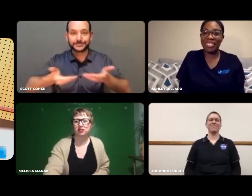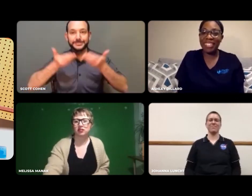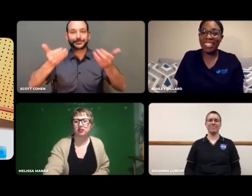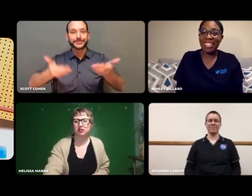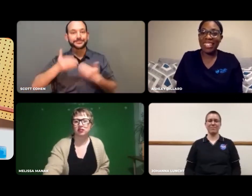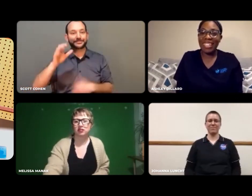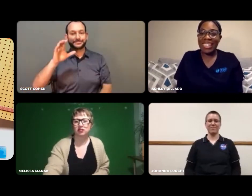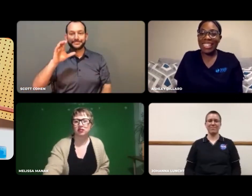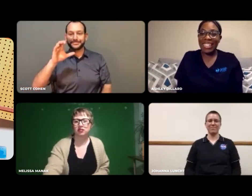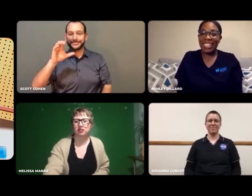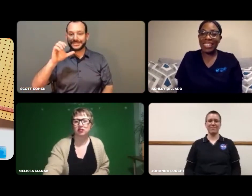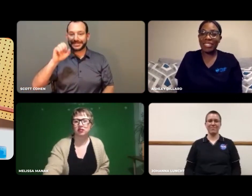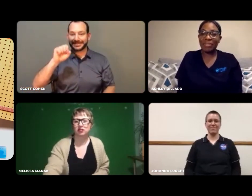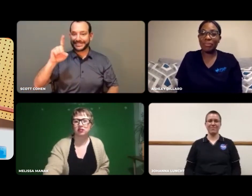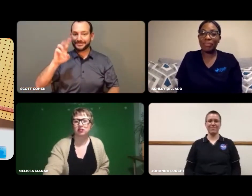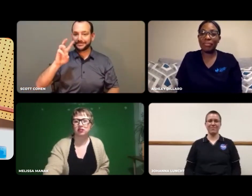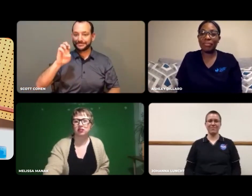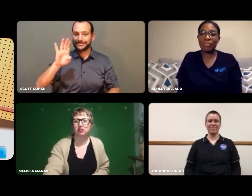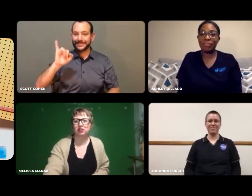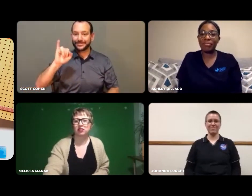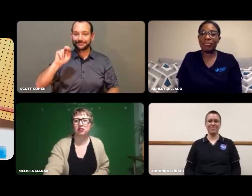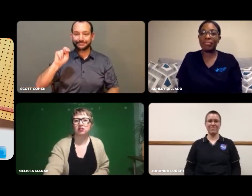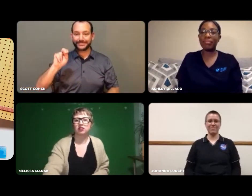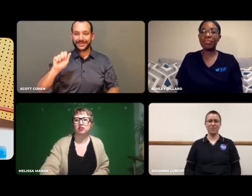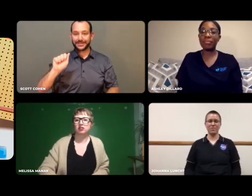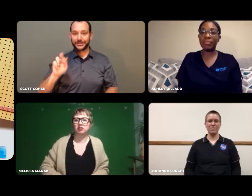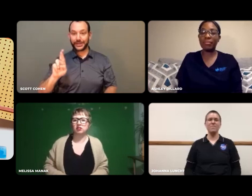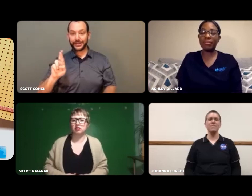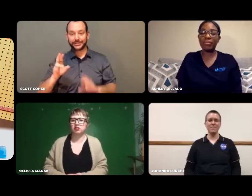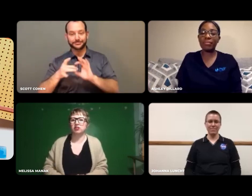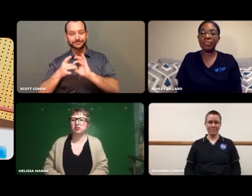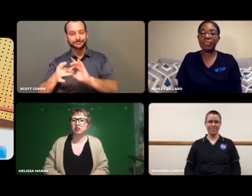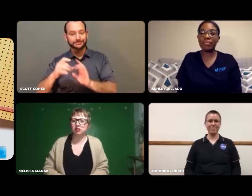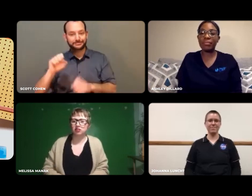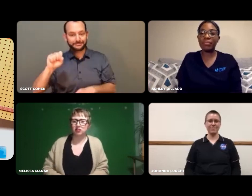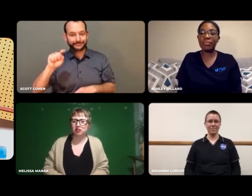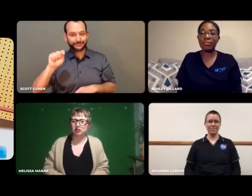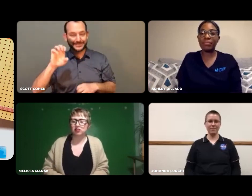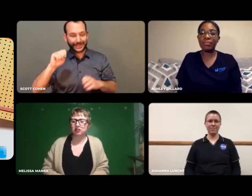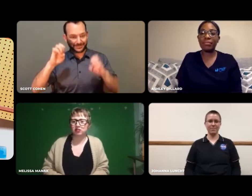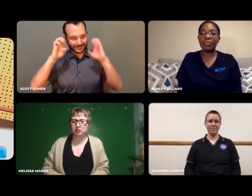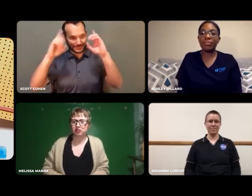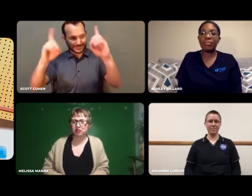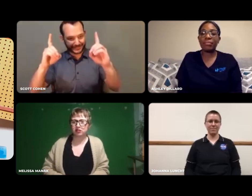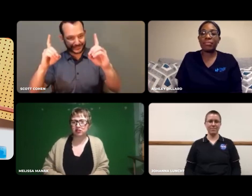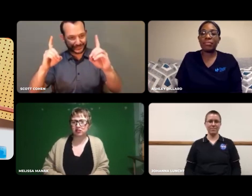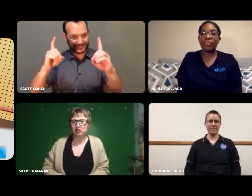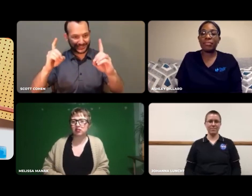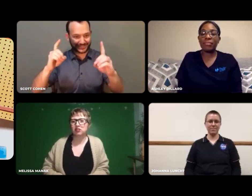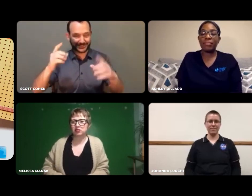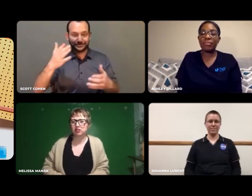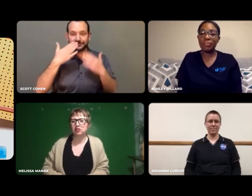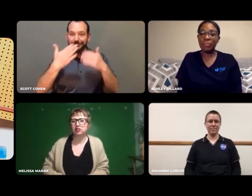Welcome to the CSD Webinar: D/HH Best Practices in STEM Education.